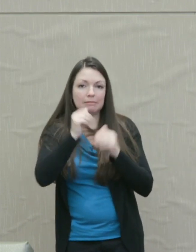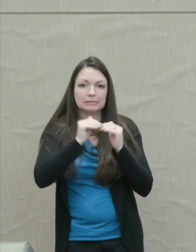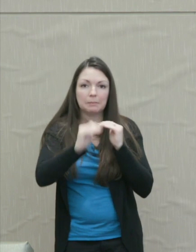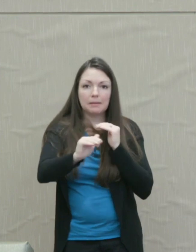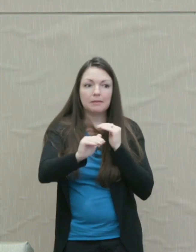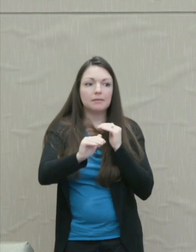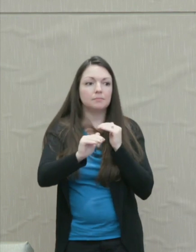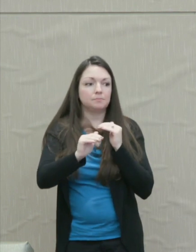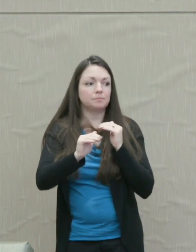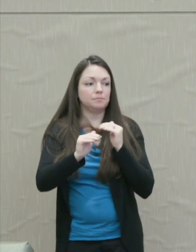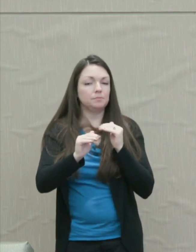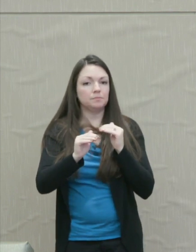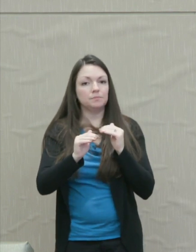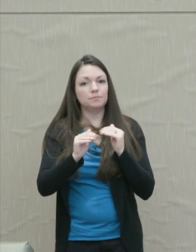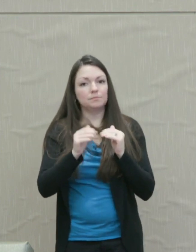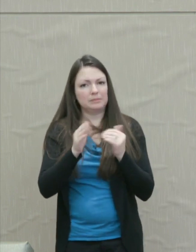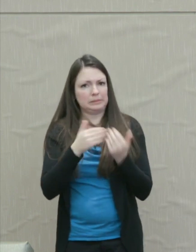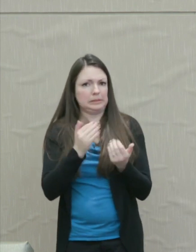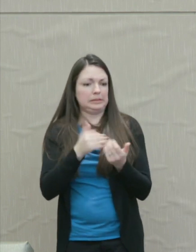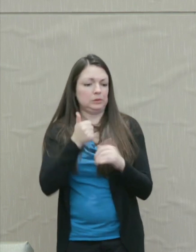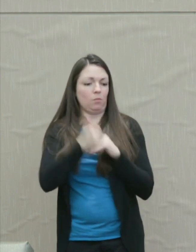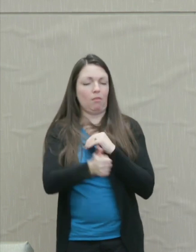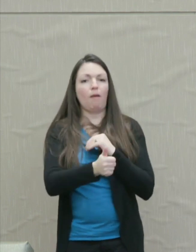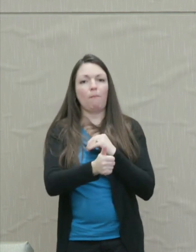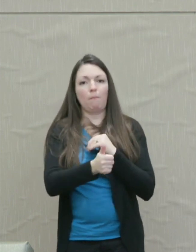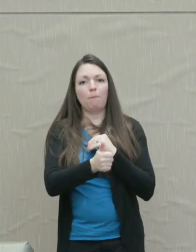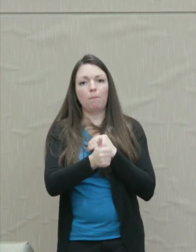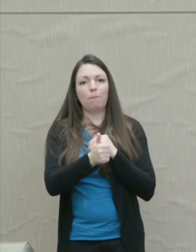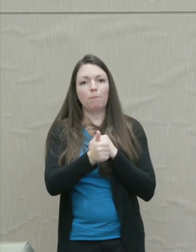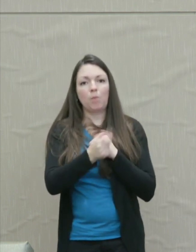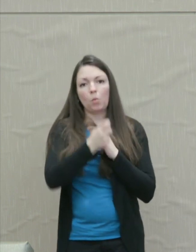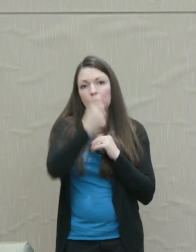How easy then to blame the whole thing on witches?